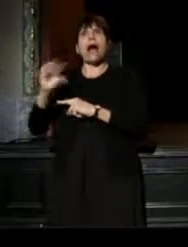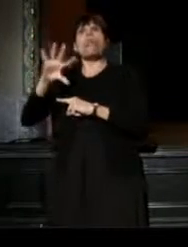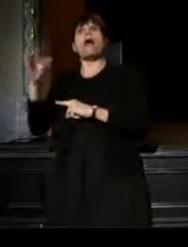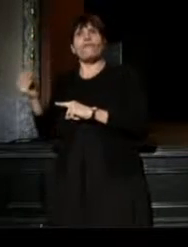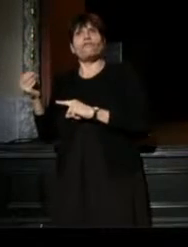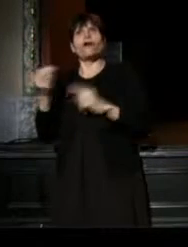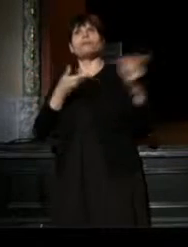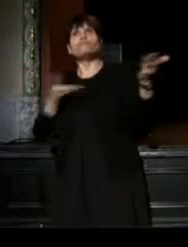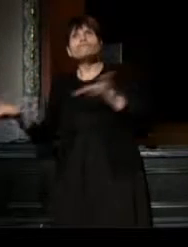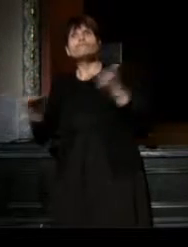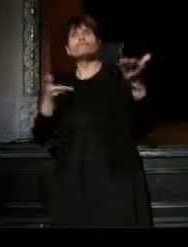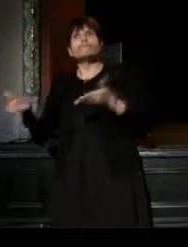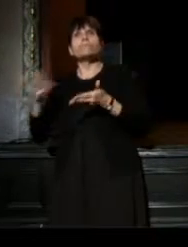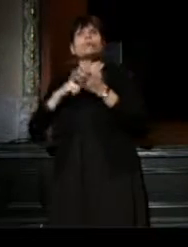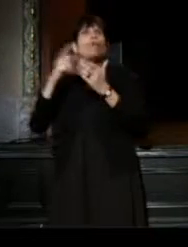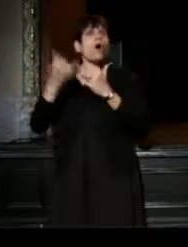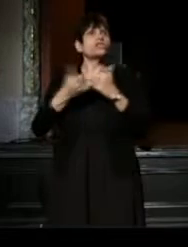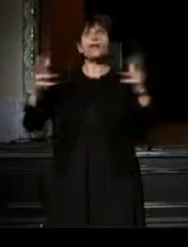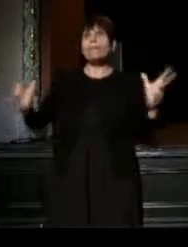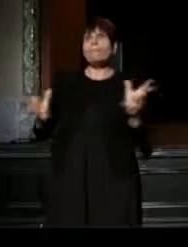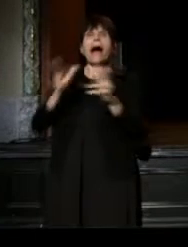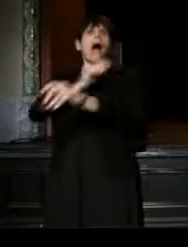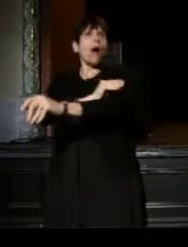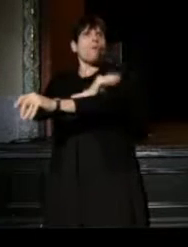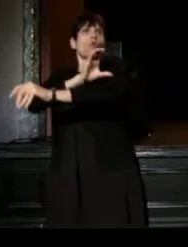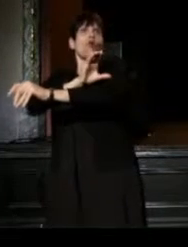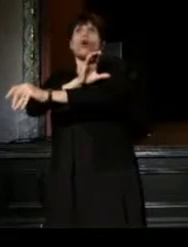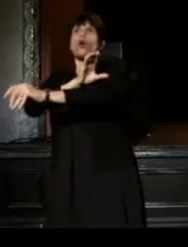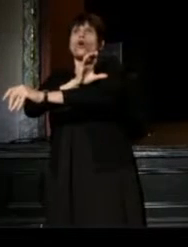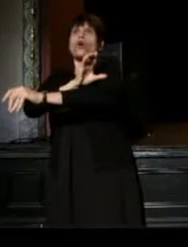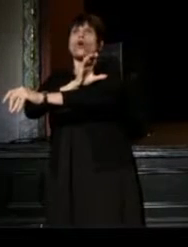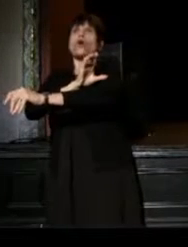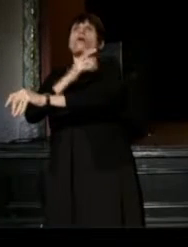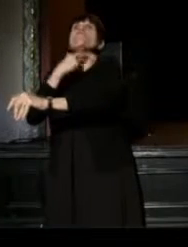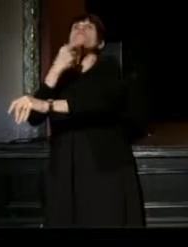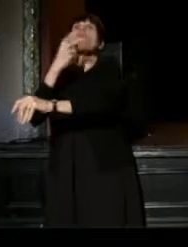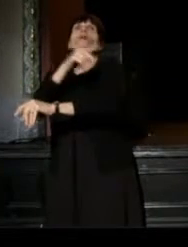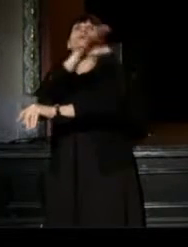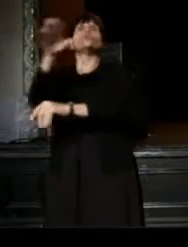working to help empower and give voice to oppressed women across the globe.